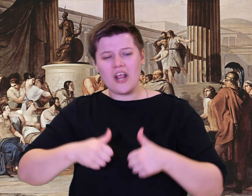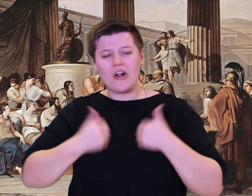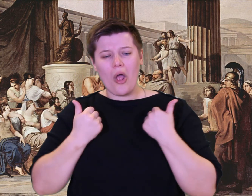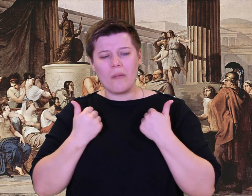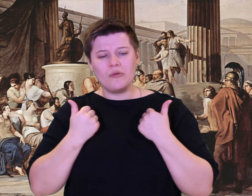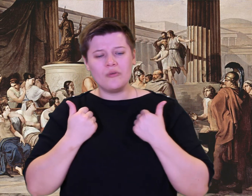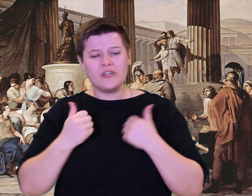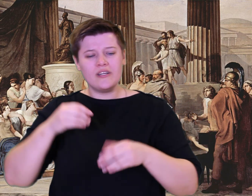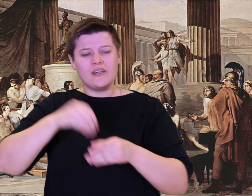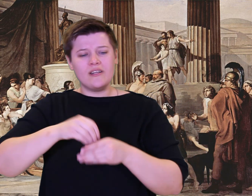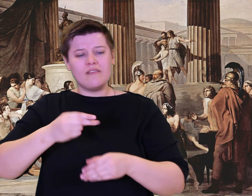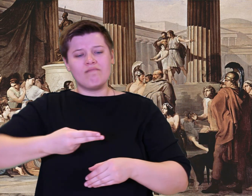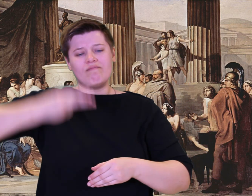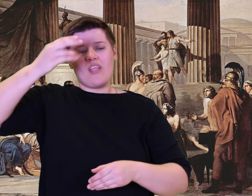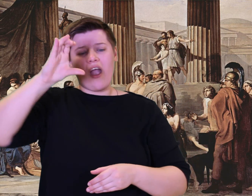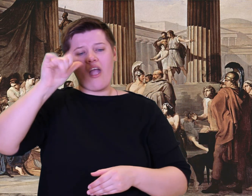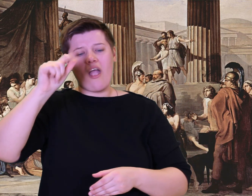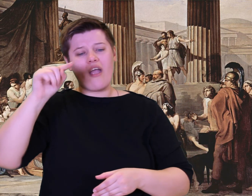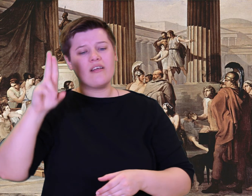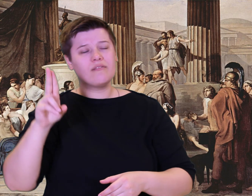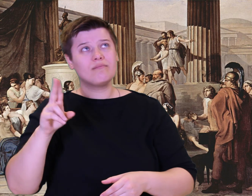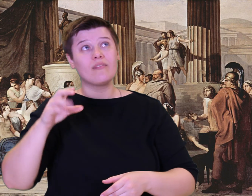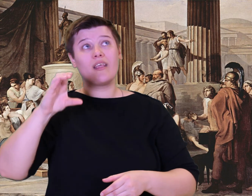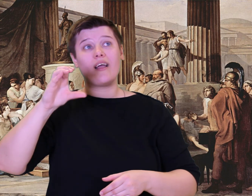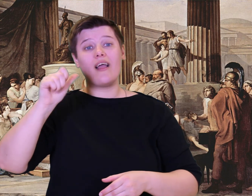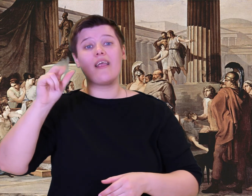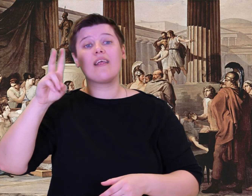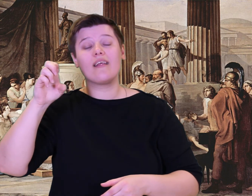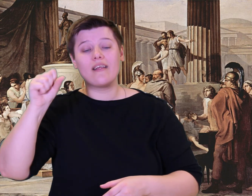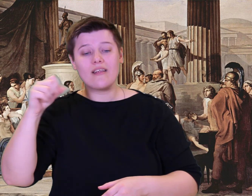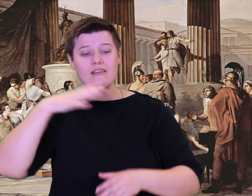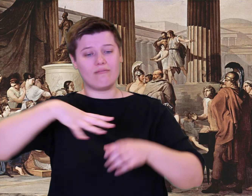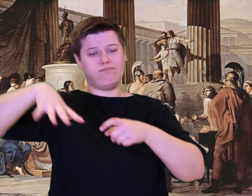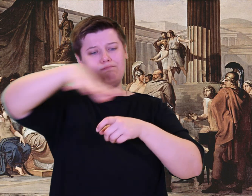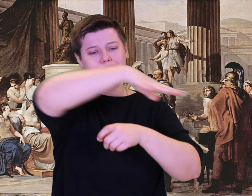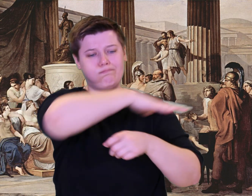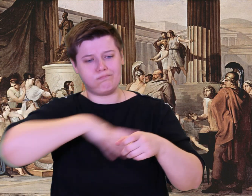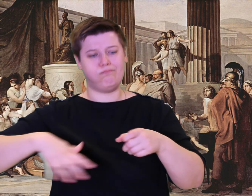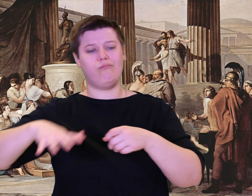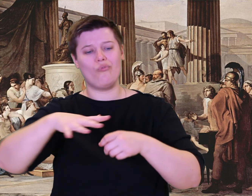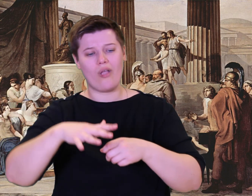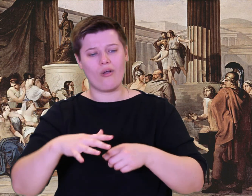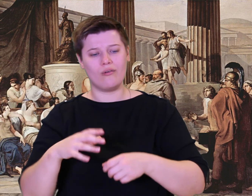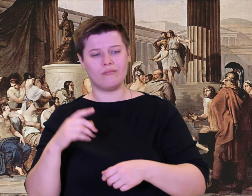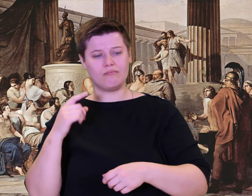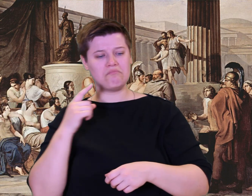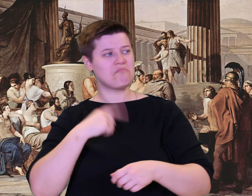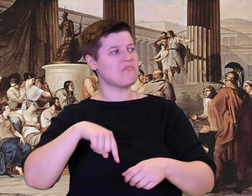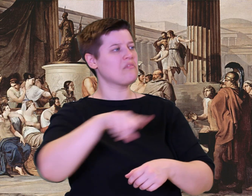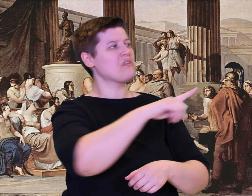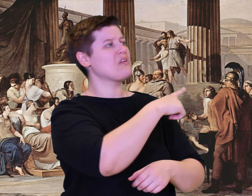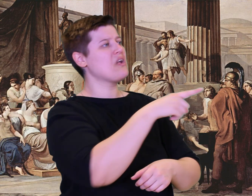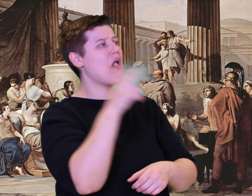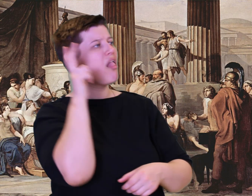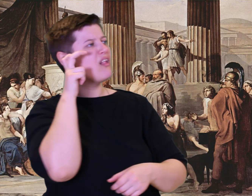eye, all soaked and gushing gushing with blood. Desperately, with both hands, he hurled it